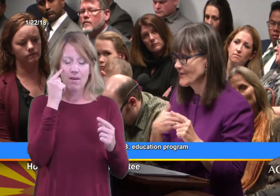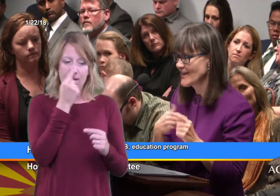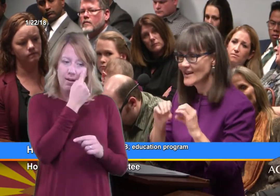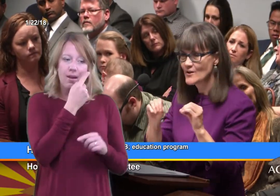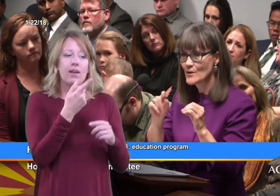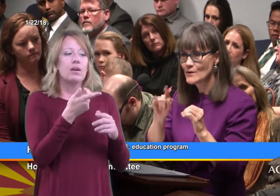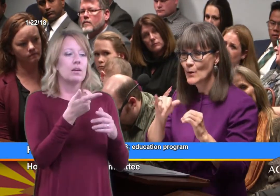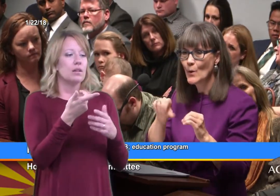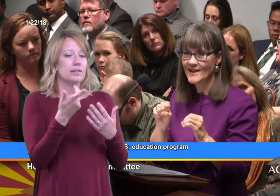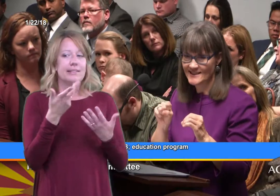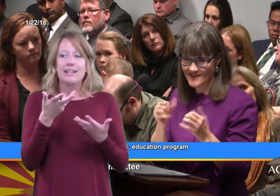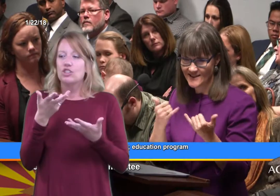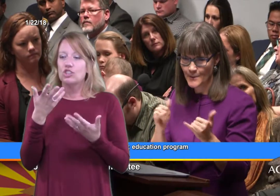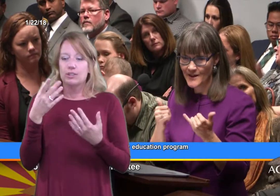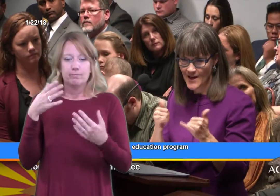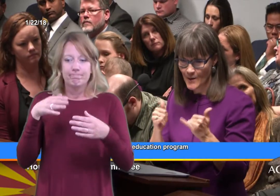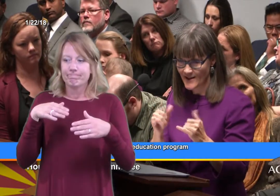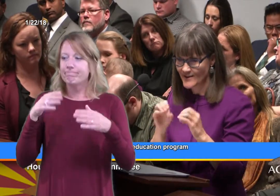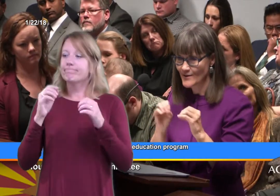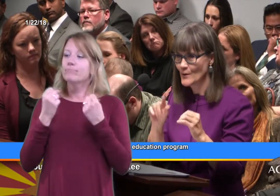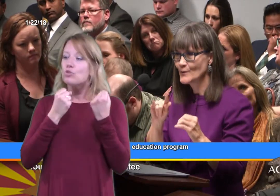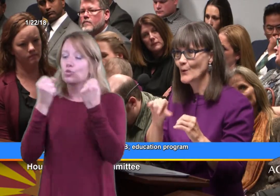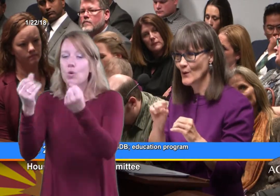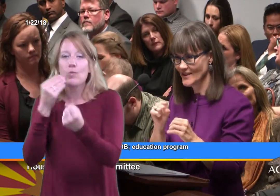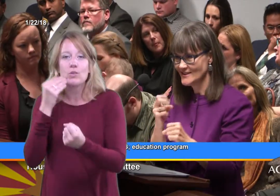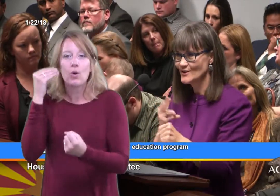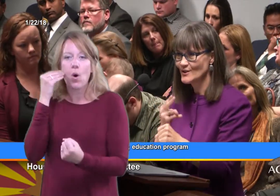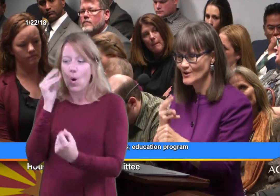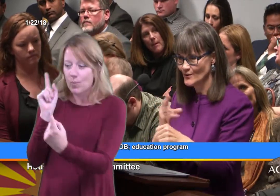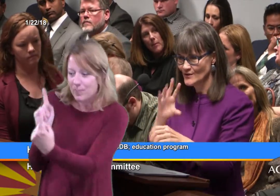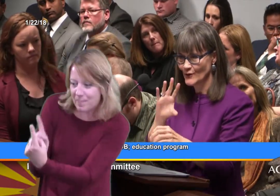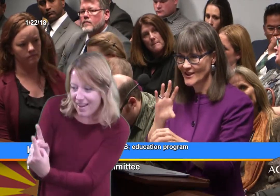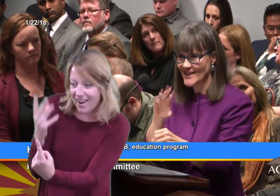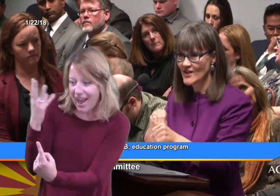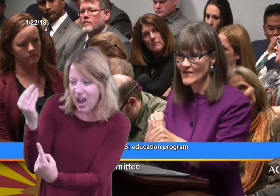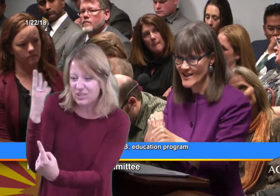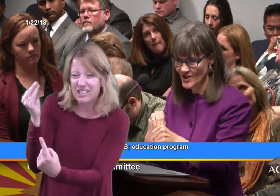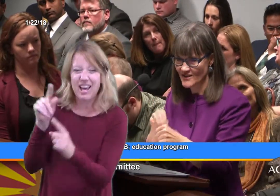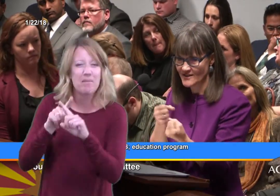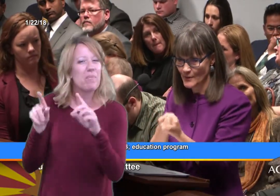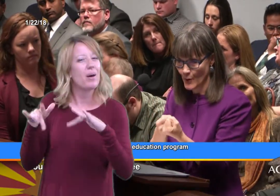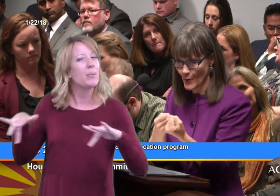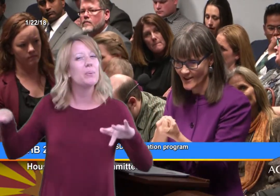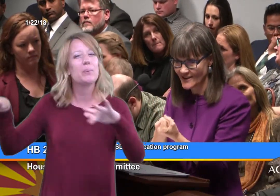but they had no toys to play with, no toys to use for intervention support.